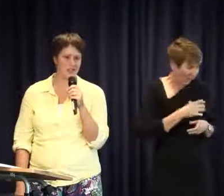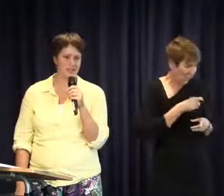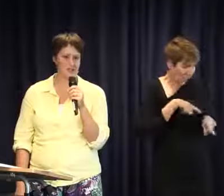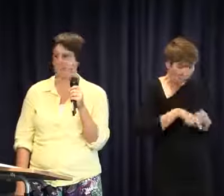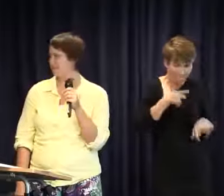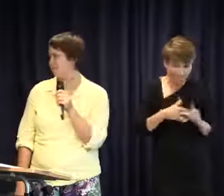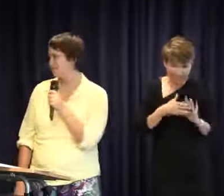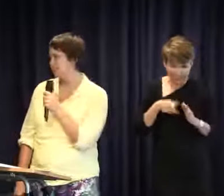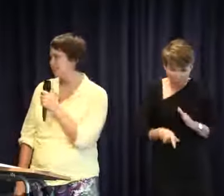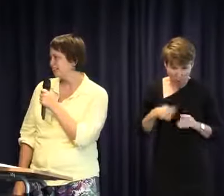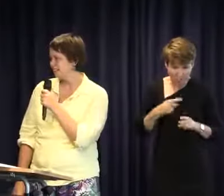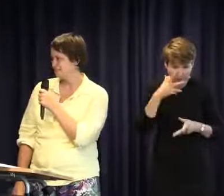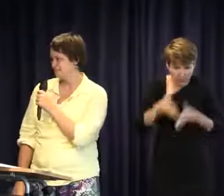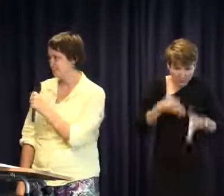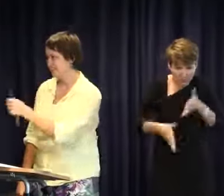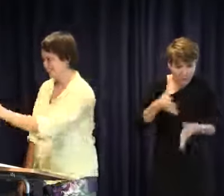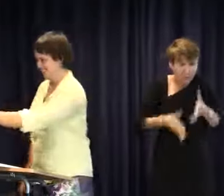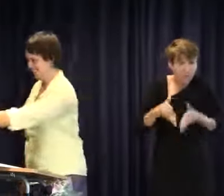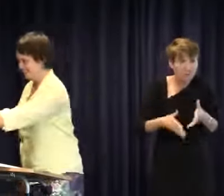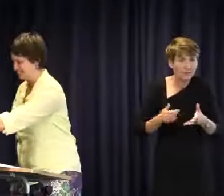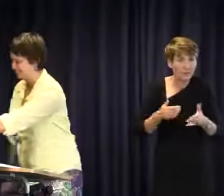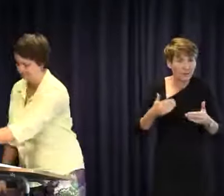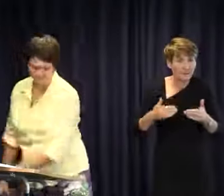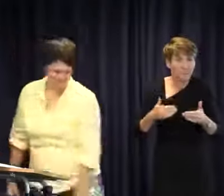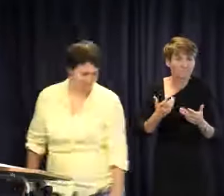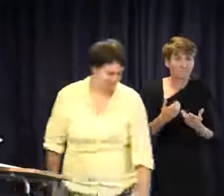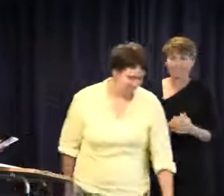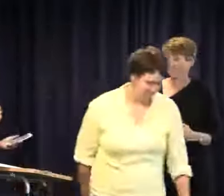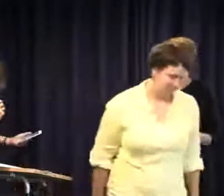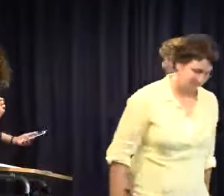it at.